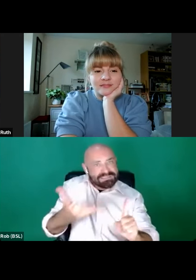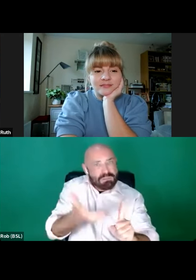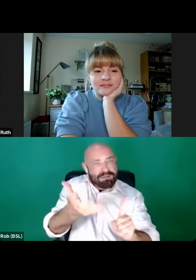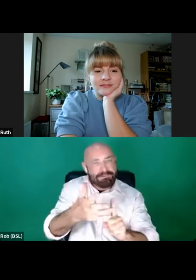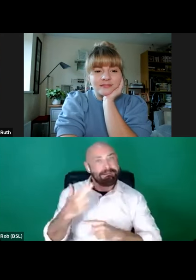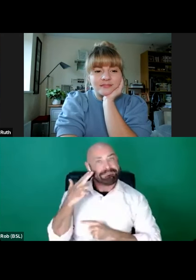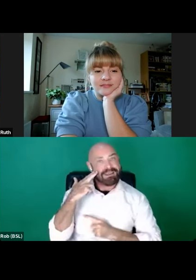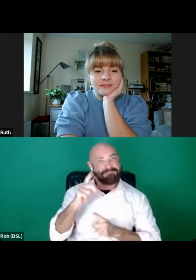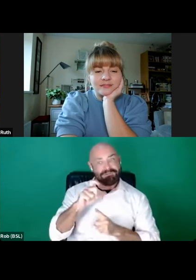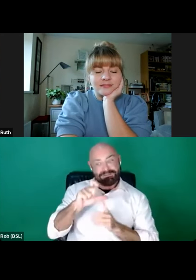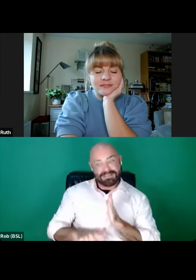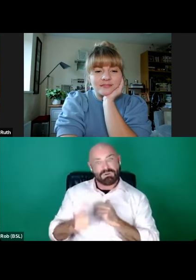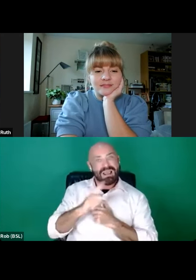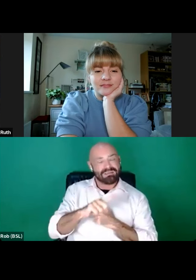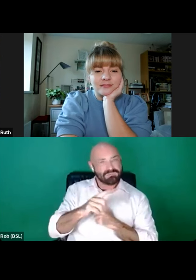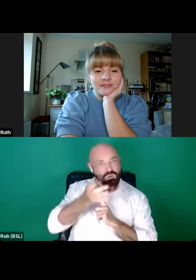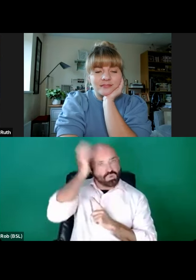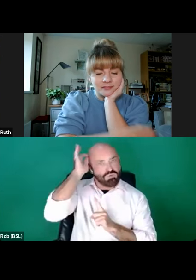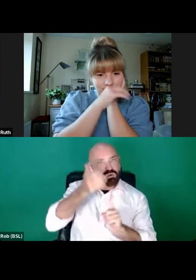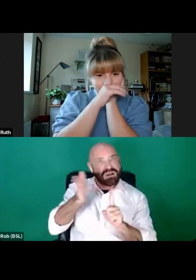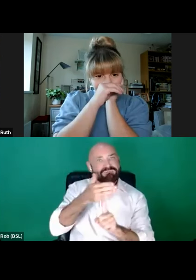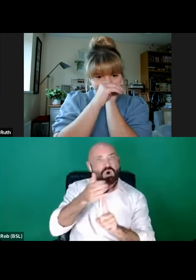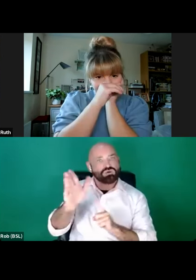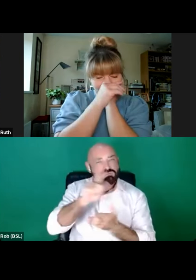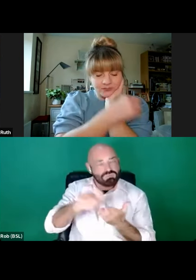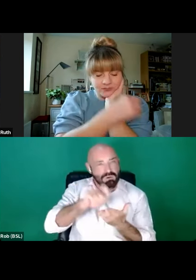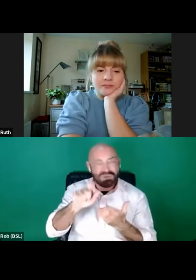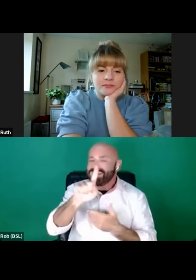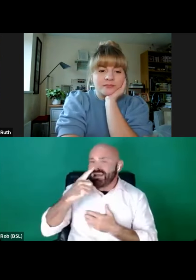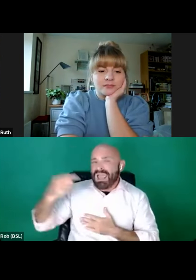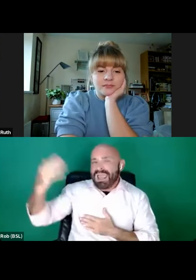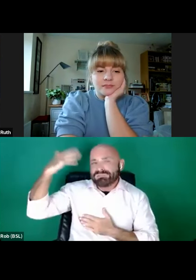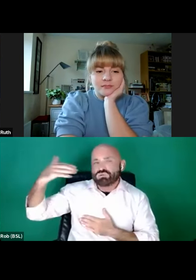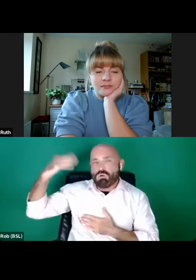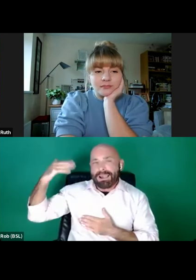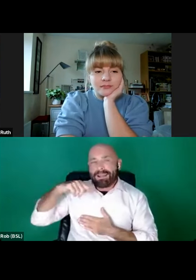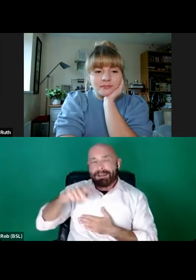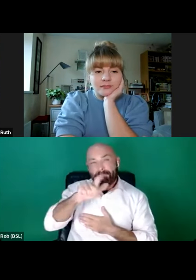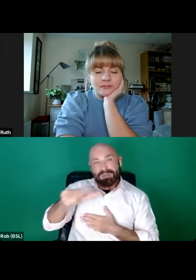and/or neurodivergent writers. Historically, writers from the disabled community have been